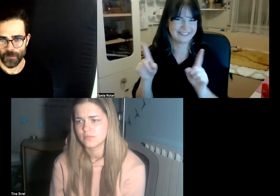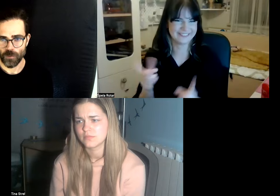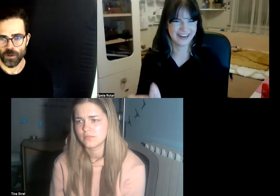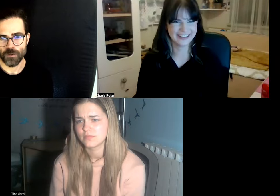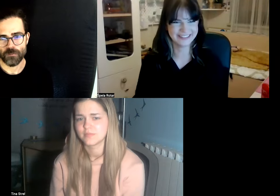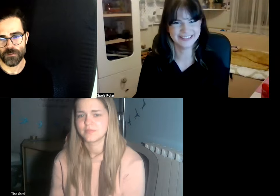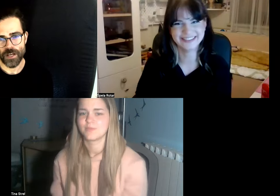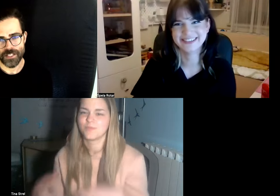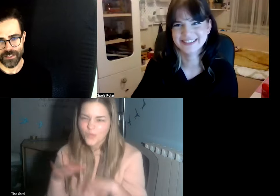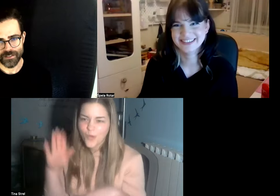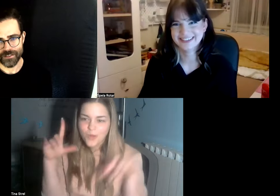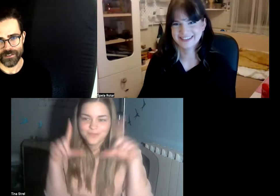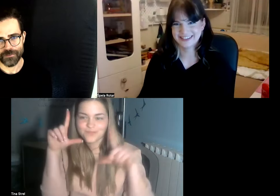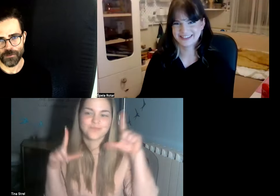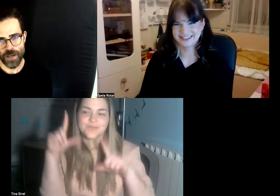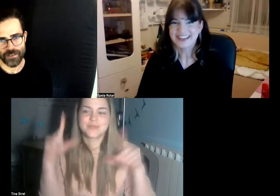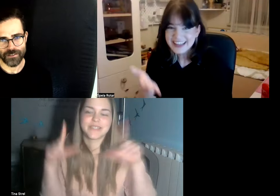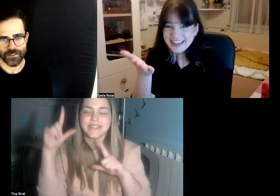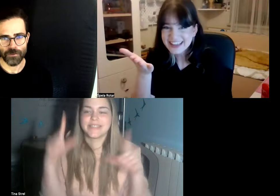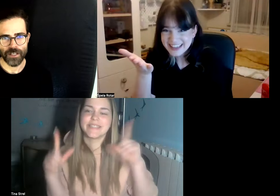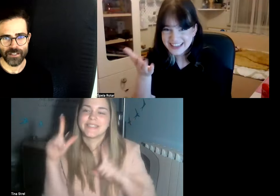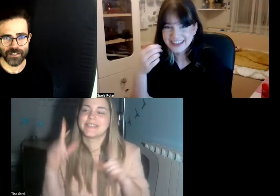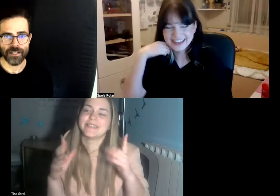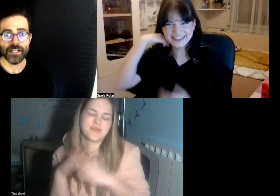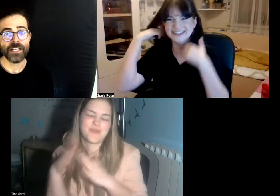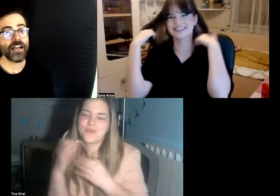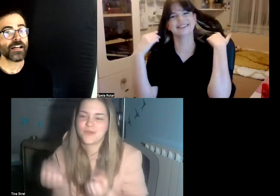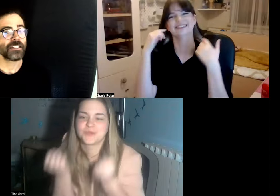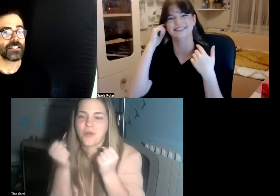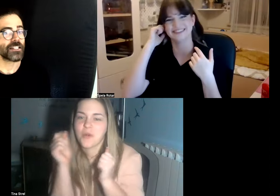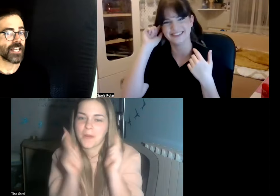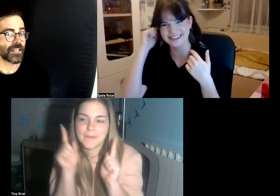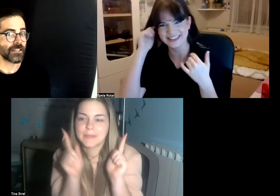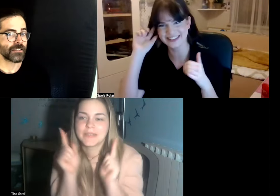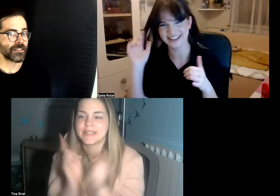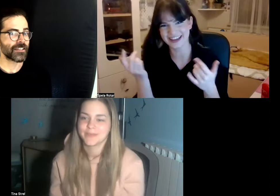we would phrase it in a different way the way it just did yeah Tina's saying